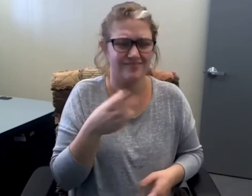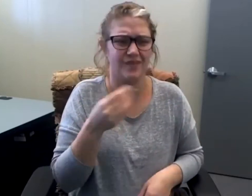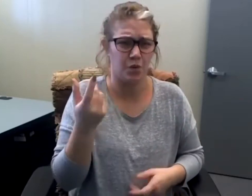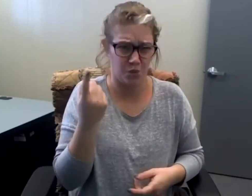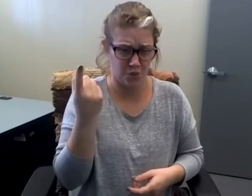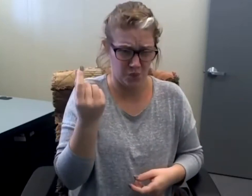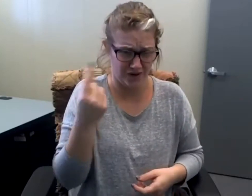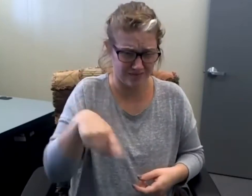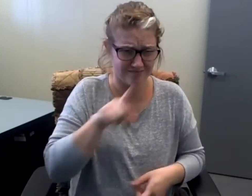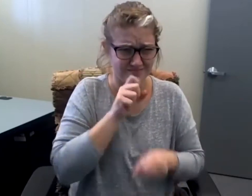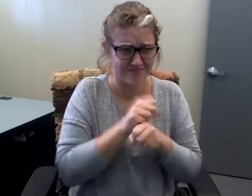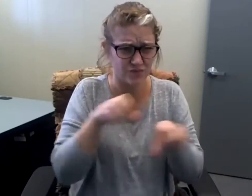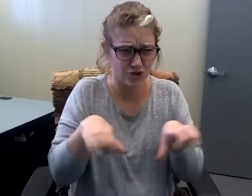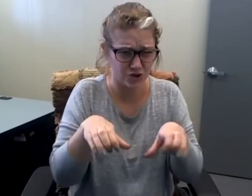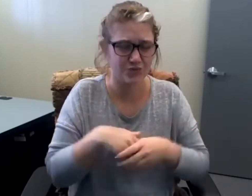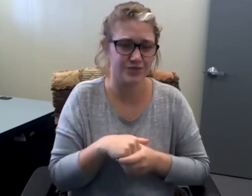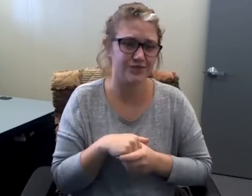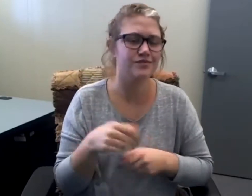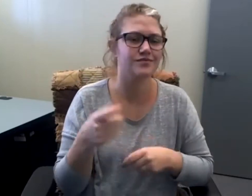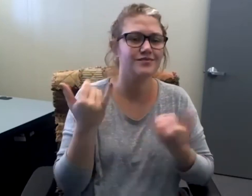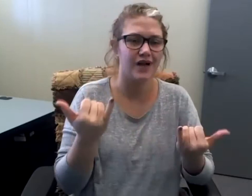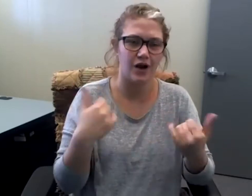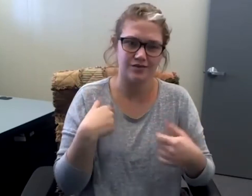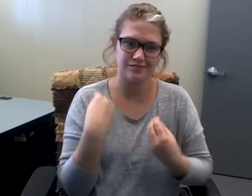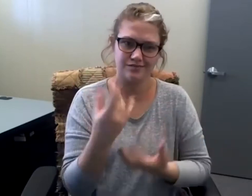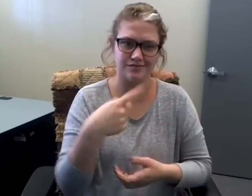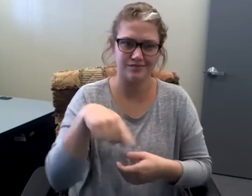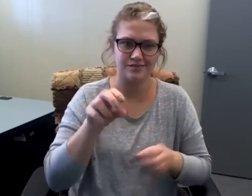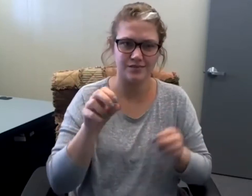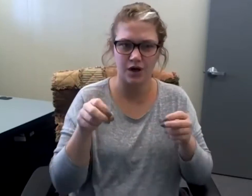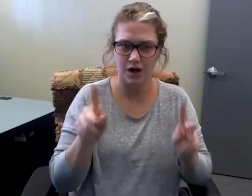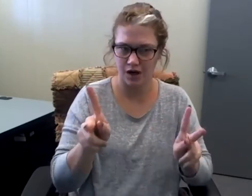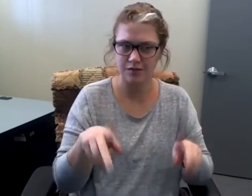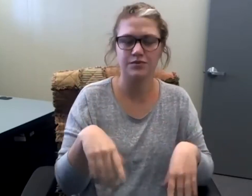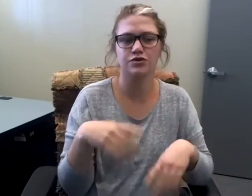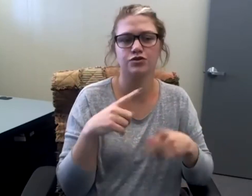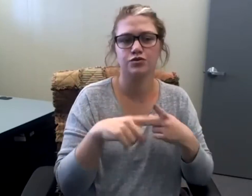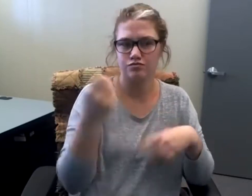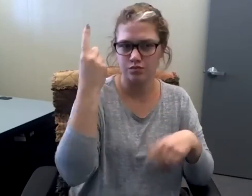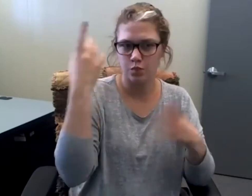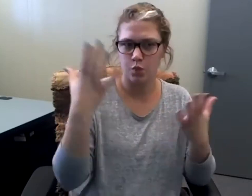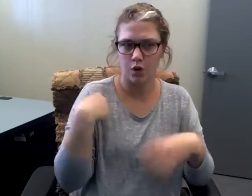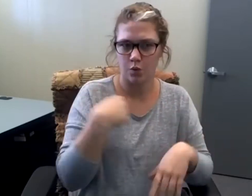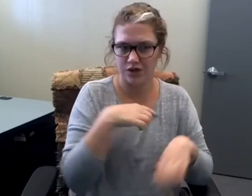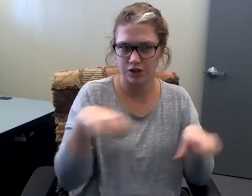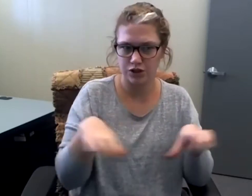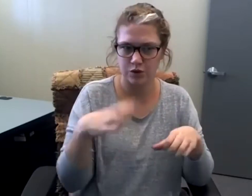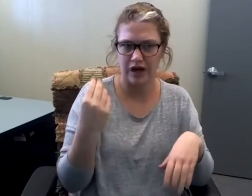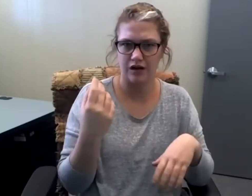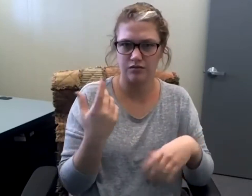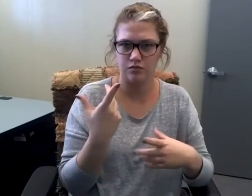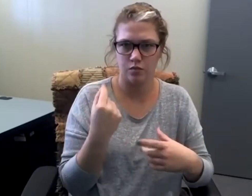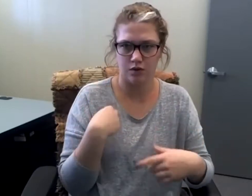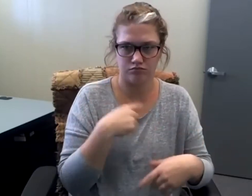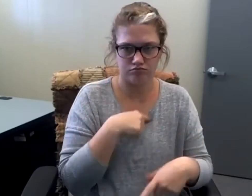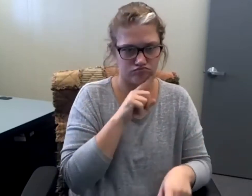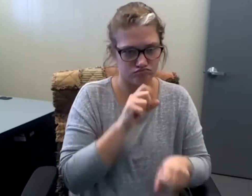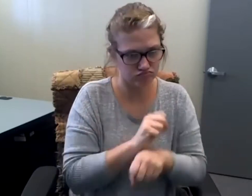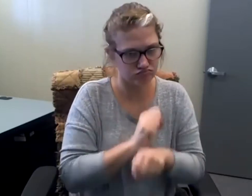specialists do? So I'm going to give you the opportunity to understand what it is that we do